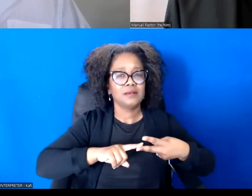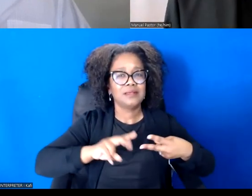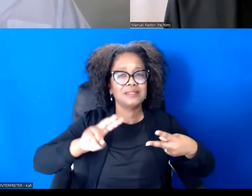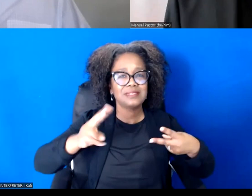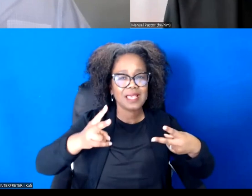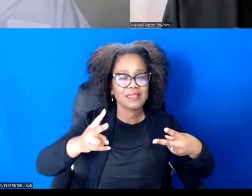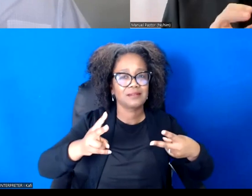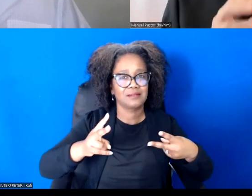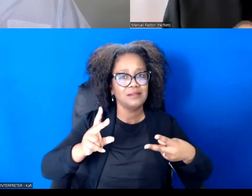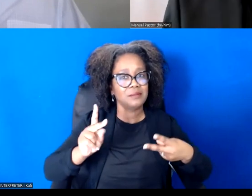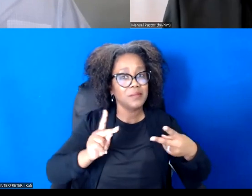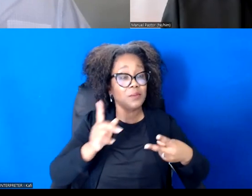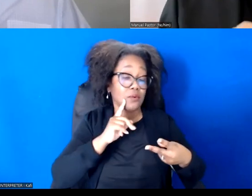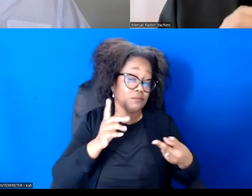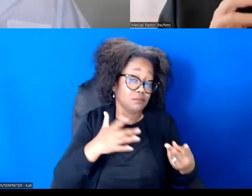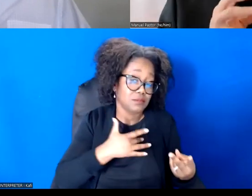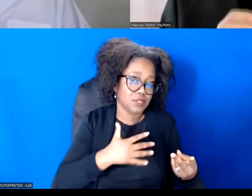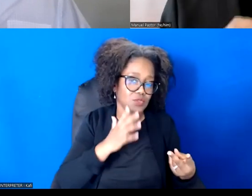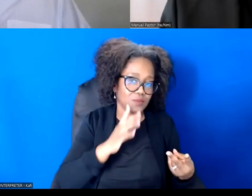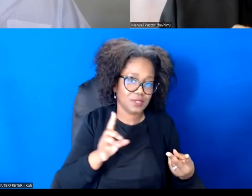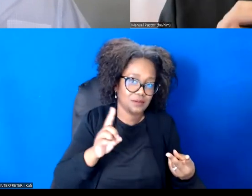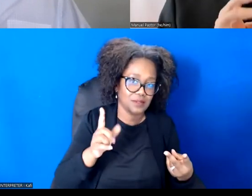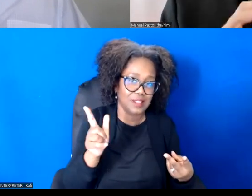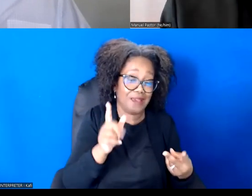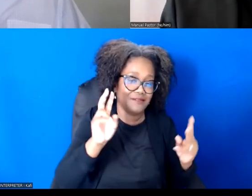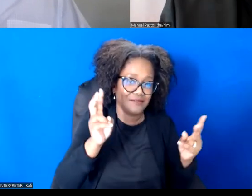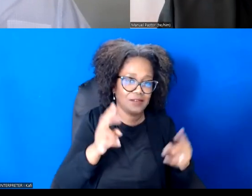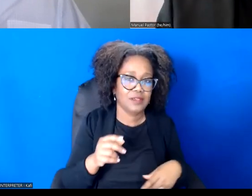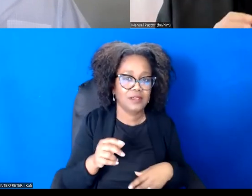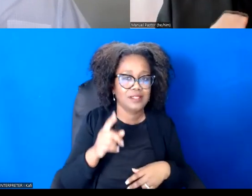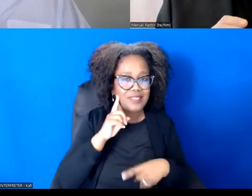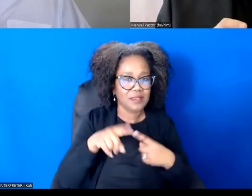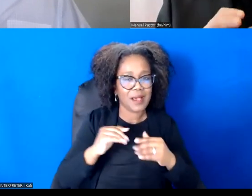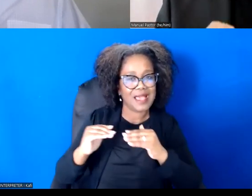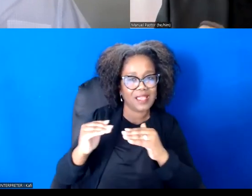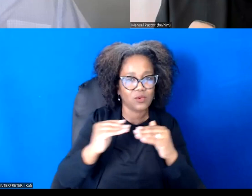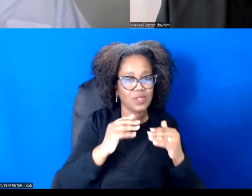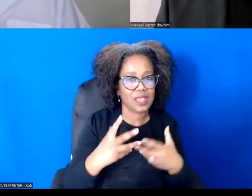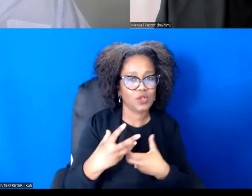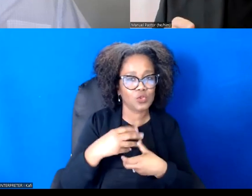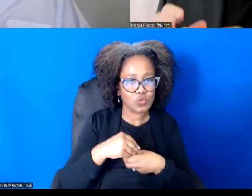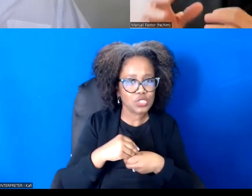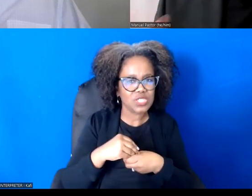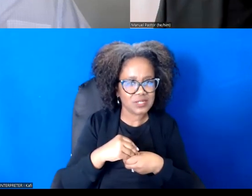as something about fairness and inclusion, which it is, but not that it's also about